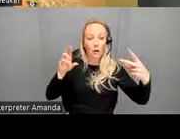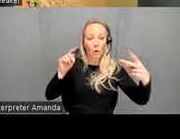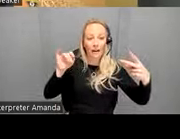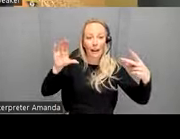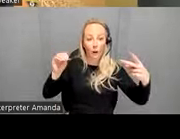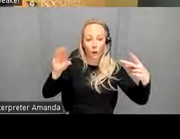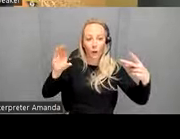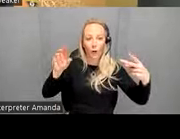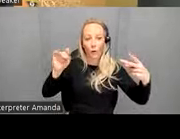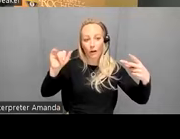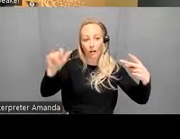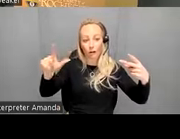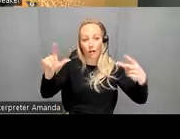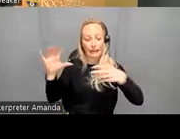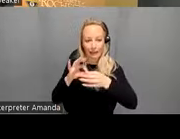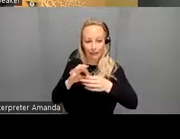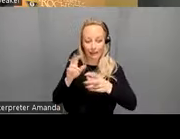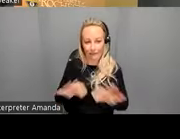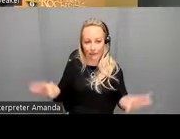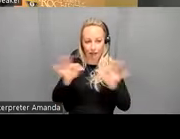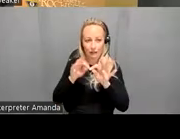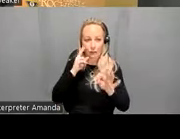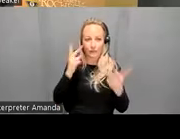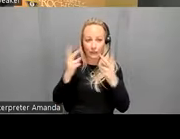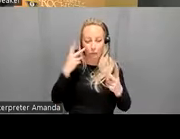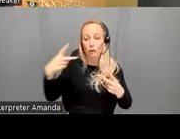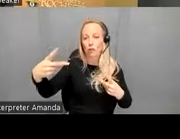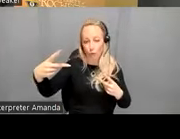values um for visual 2 Network and you just average those values and it gives you a single